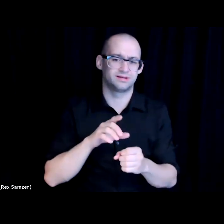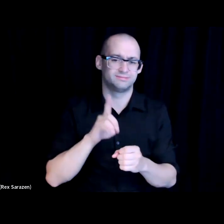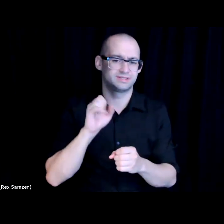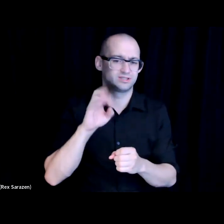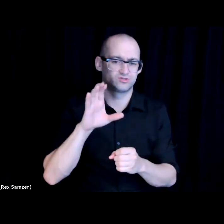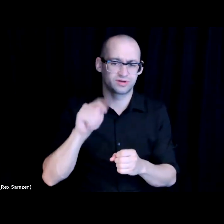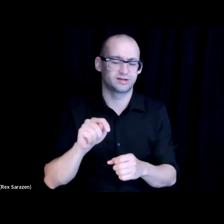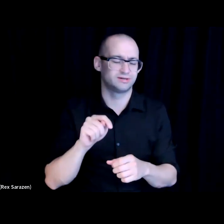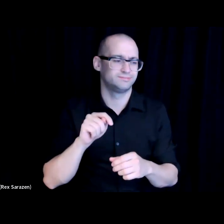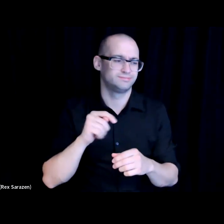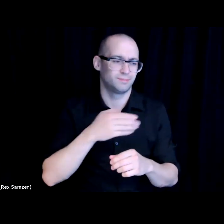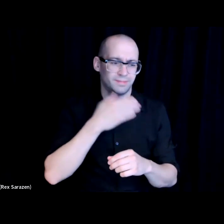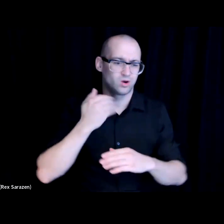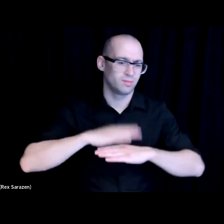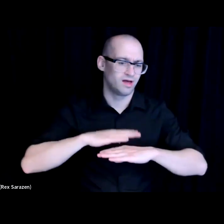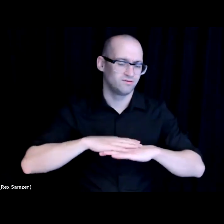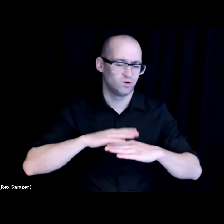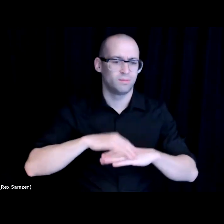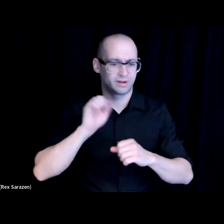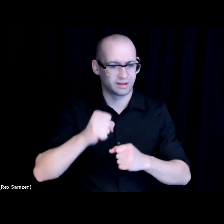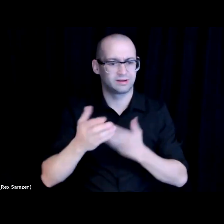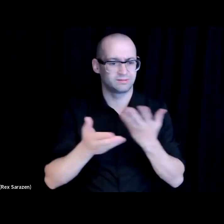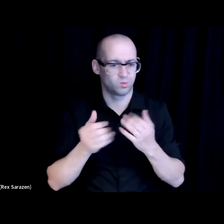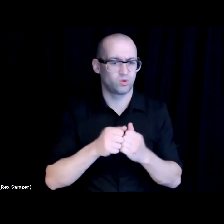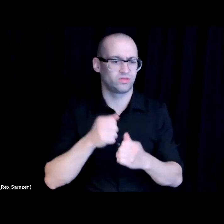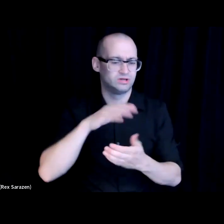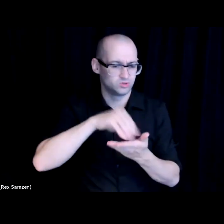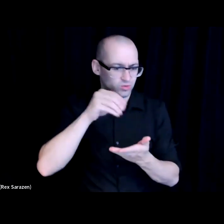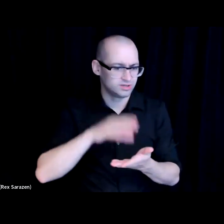able to engage students more meaningfully, more inclusively, or it's working with micro